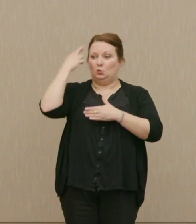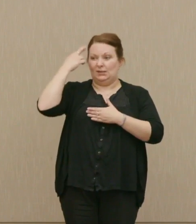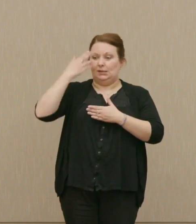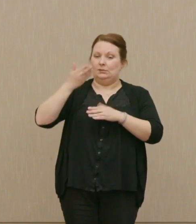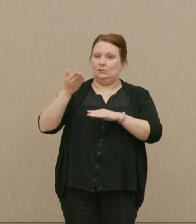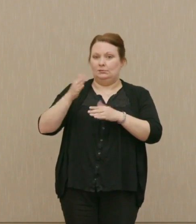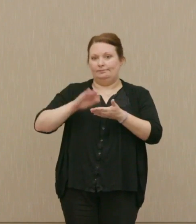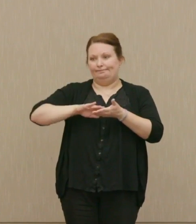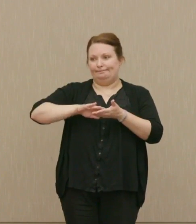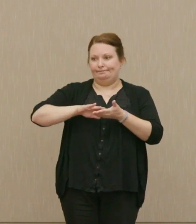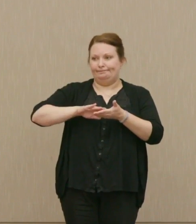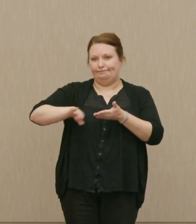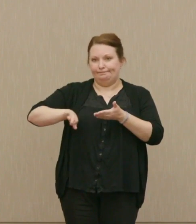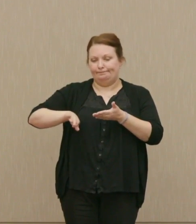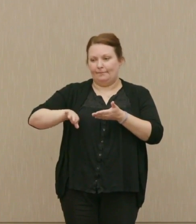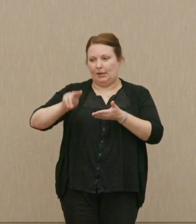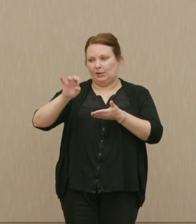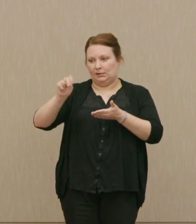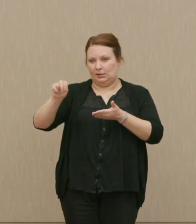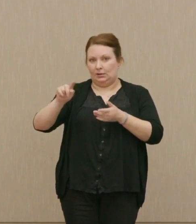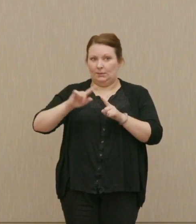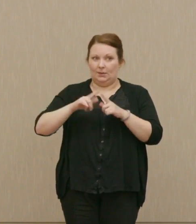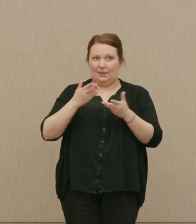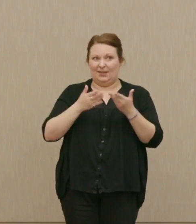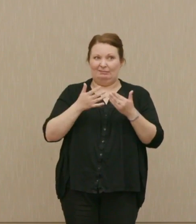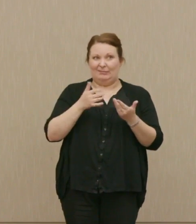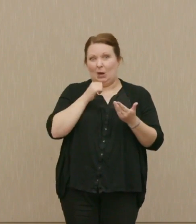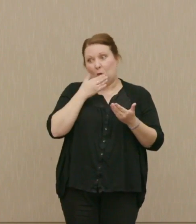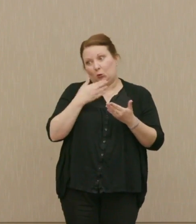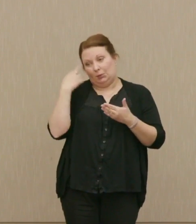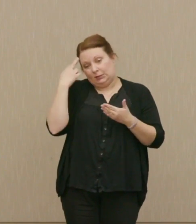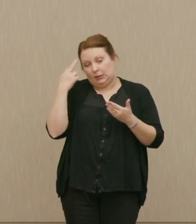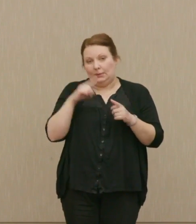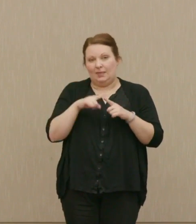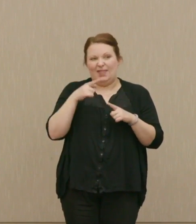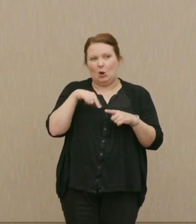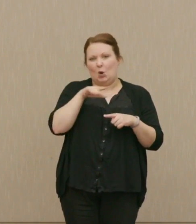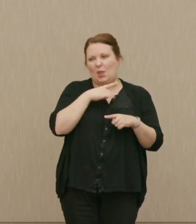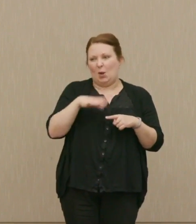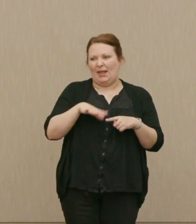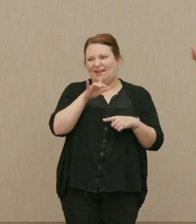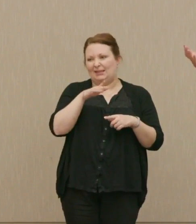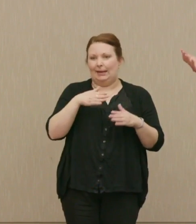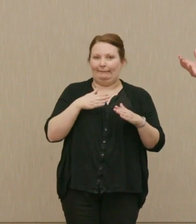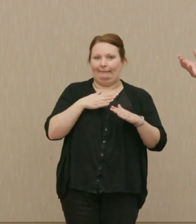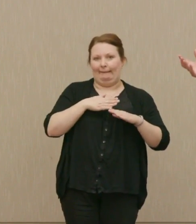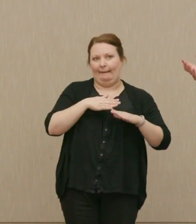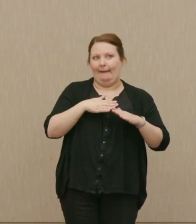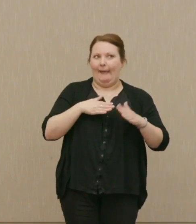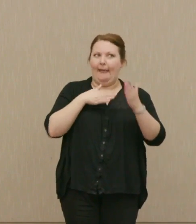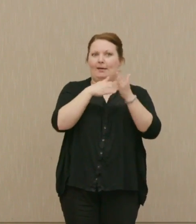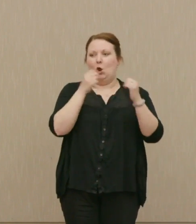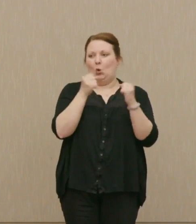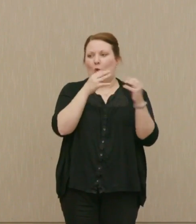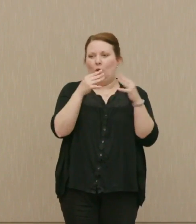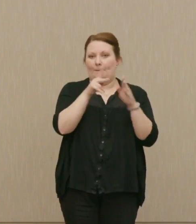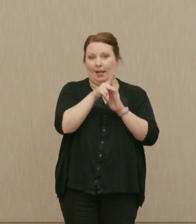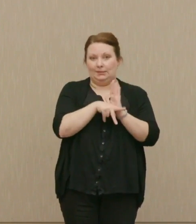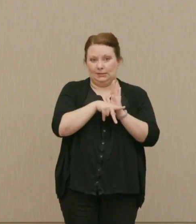out on what I would regard as not such a good reason, because they don't like his anti-cold war policy.